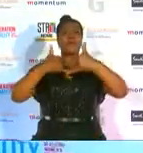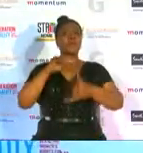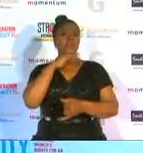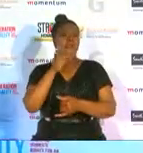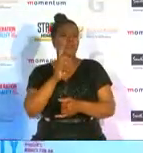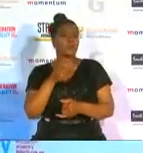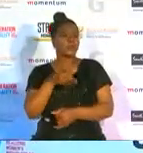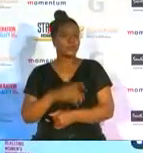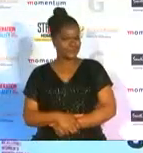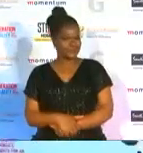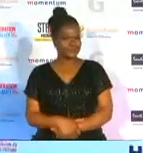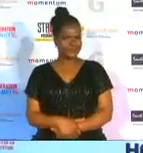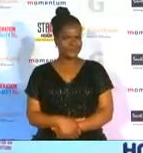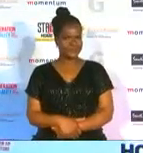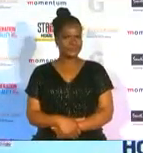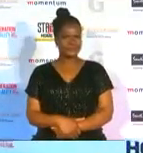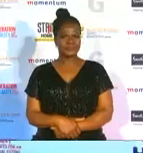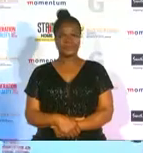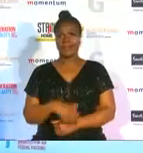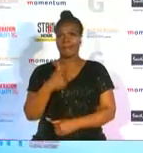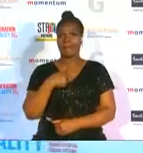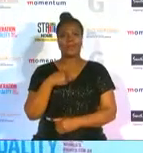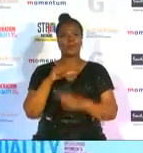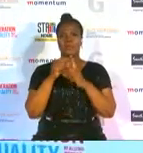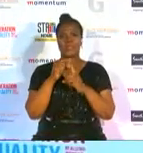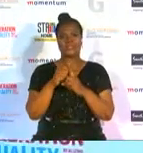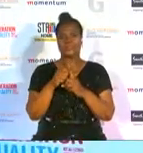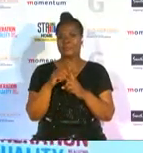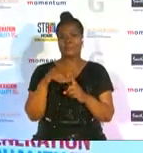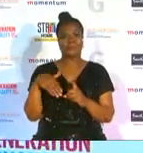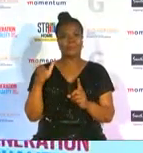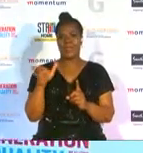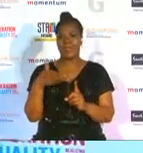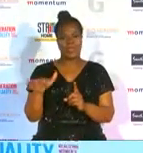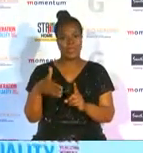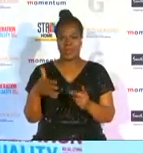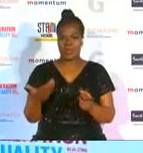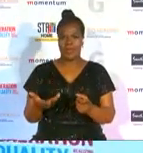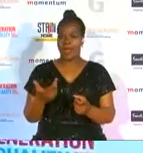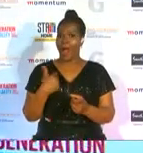um you know i'm lost for words i'm telling you this is something that i